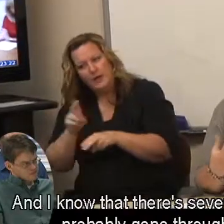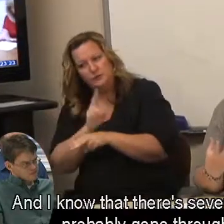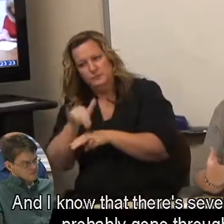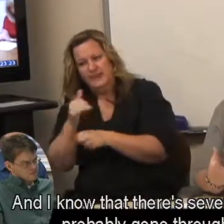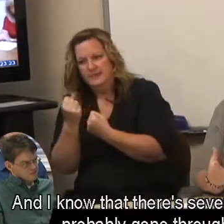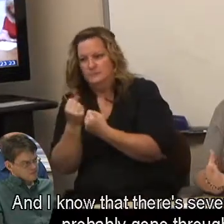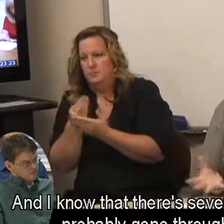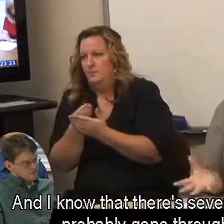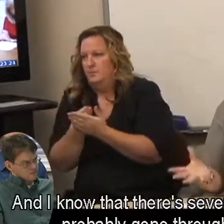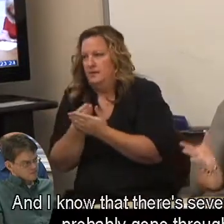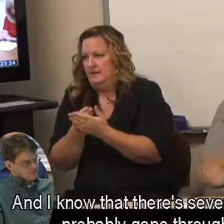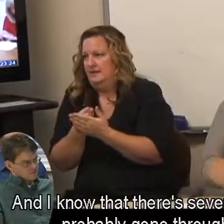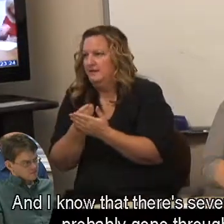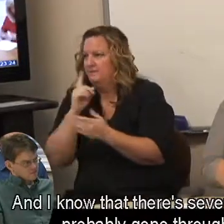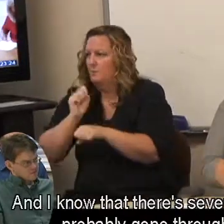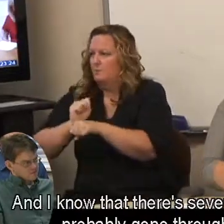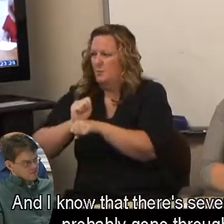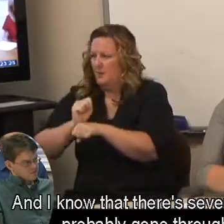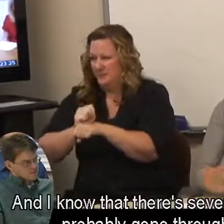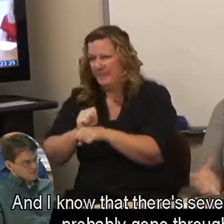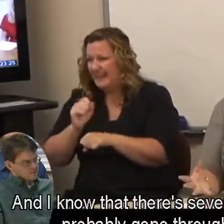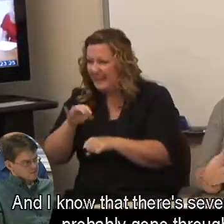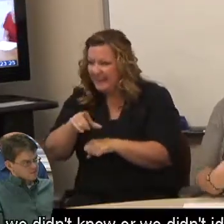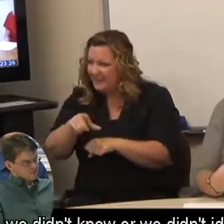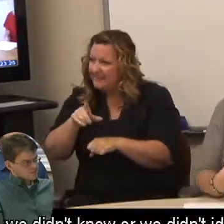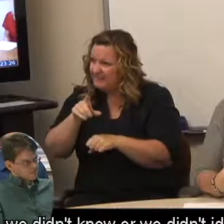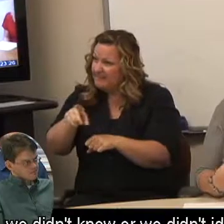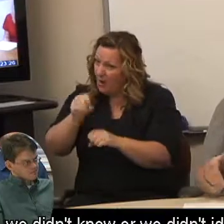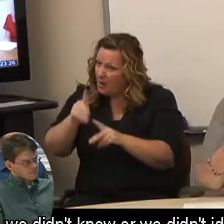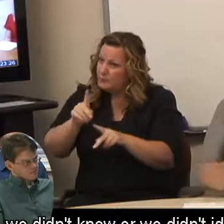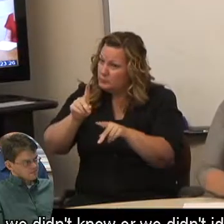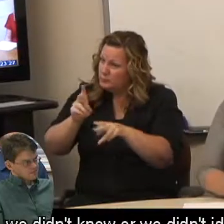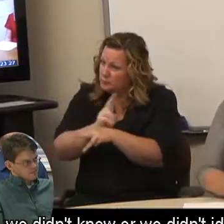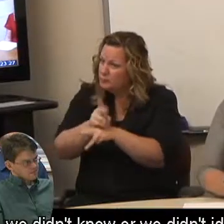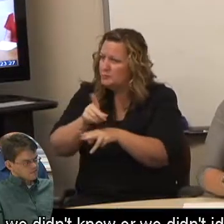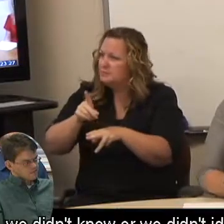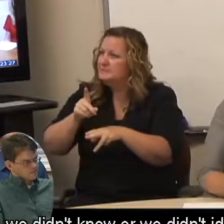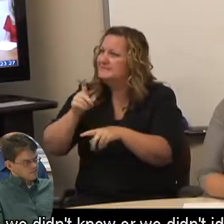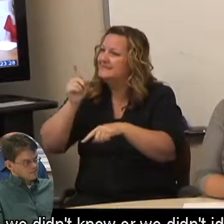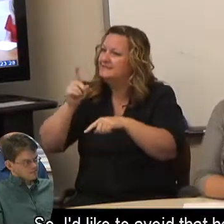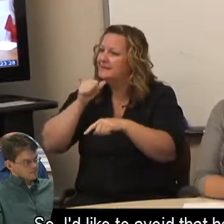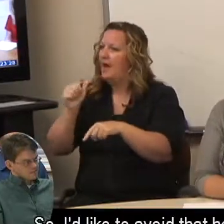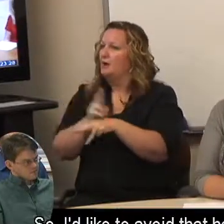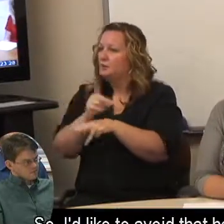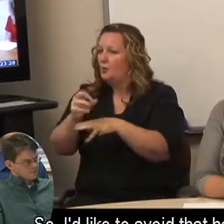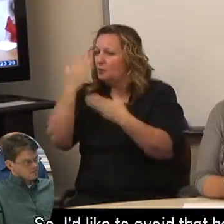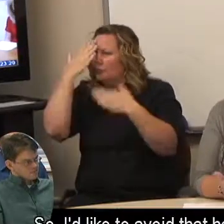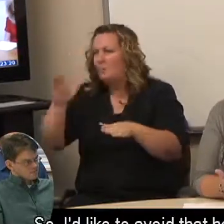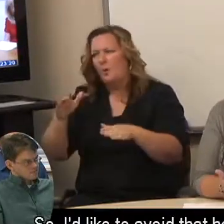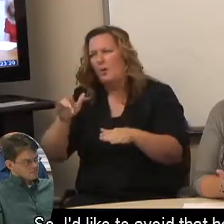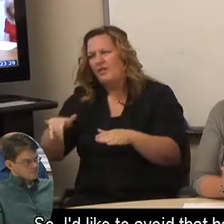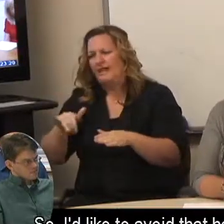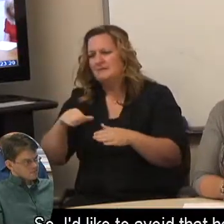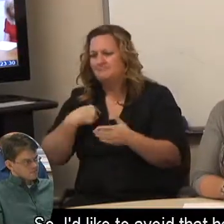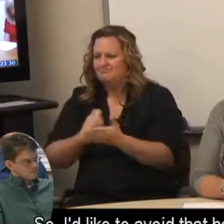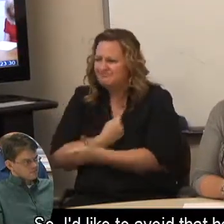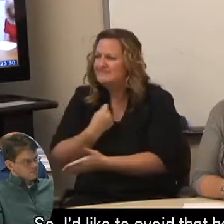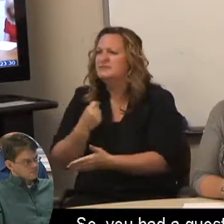And I know that there's several that have probably gone through and we didn't know or we didn't identify in time. So, I'd like to avoid that happening.